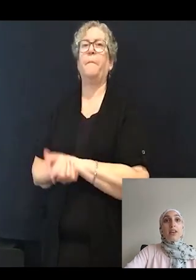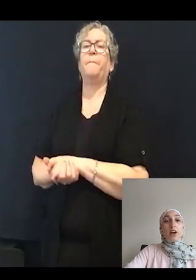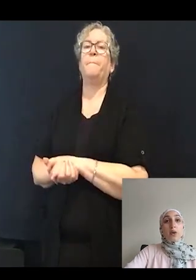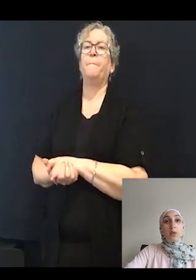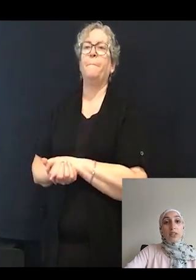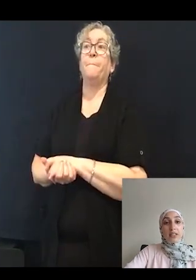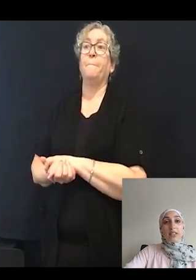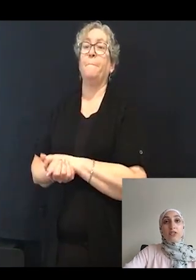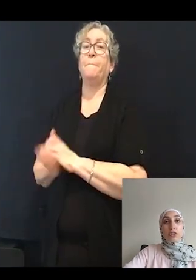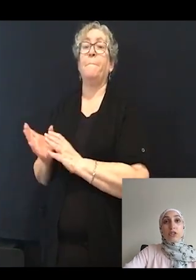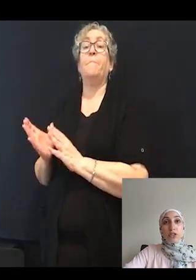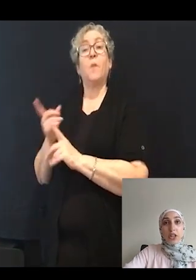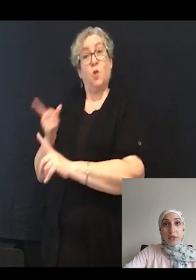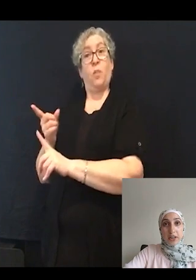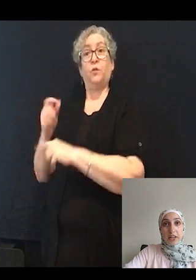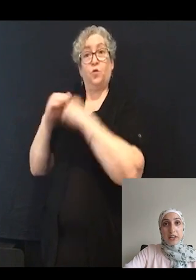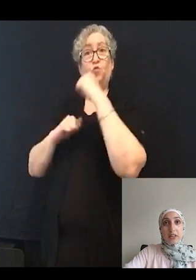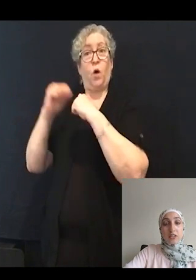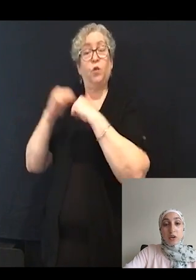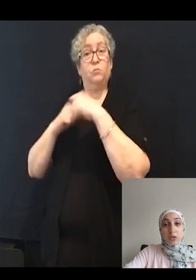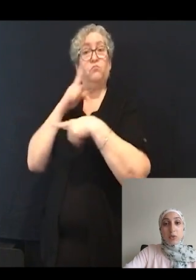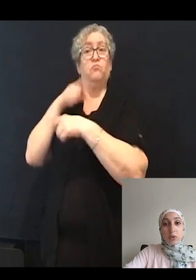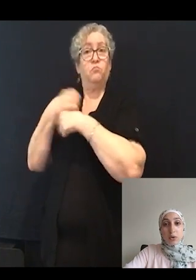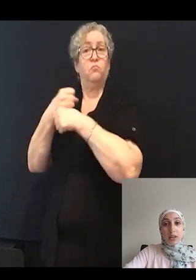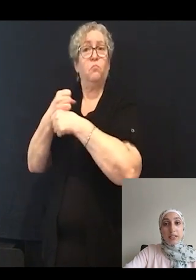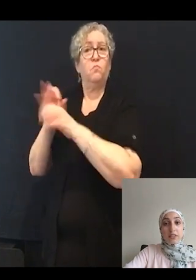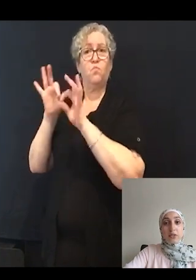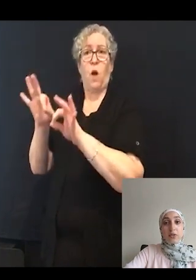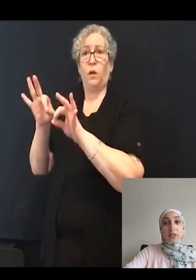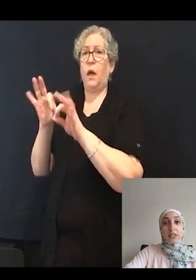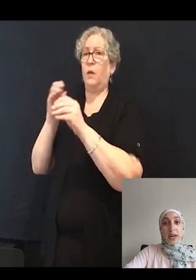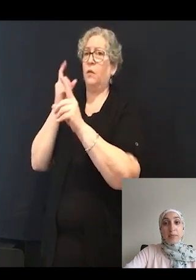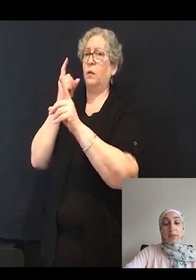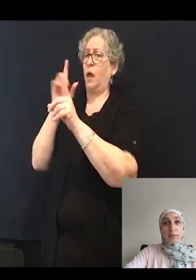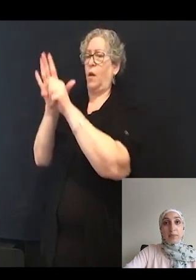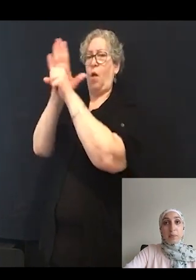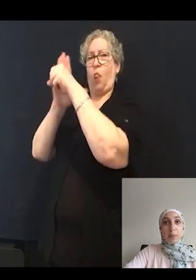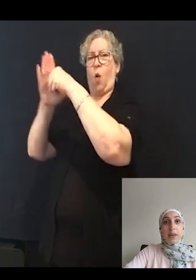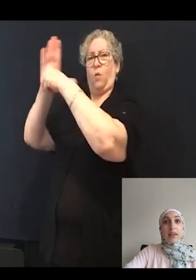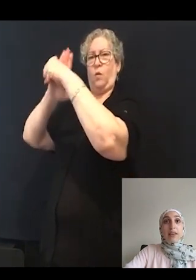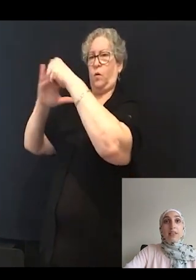And not only is the structure generated, it is also localized to the synapse.